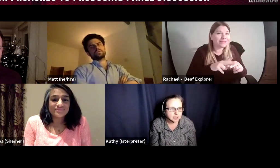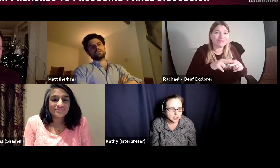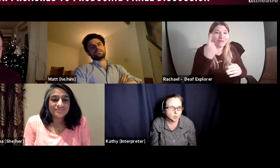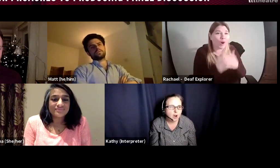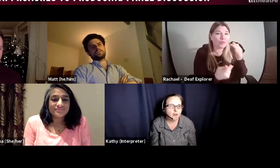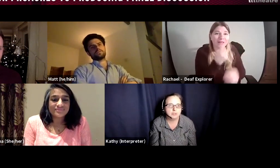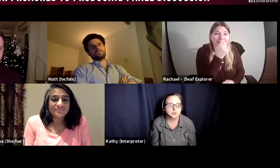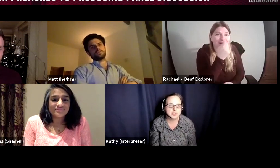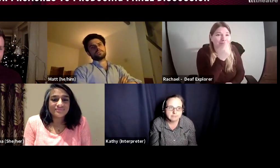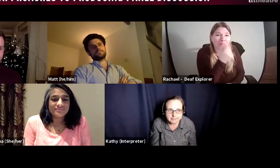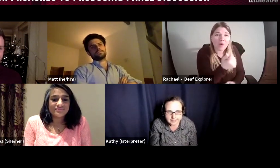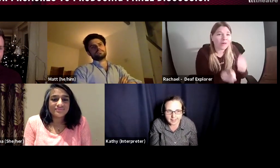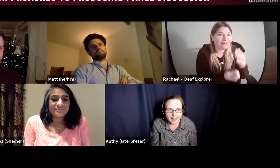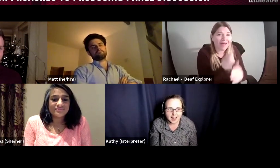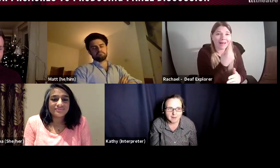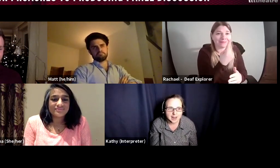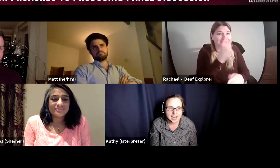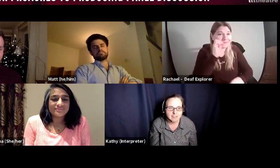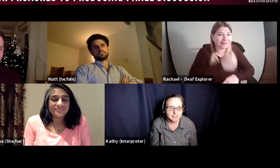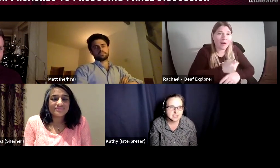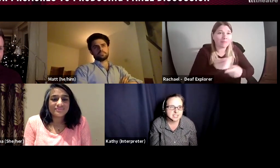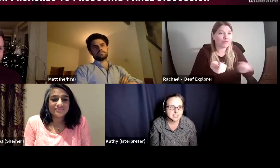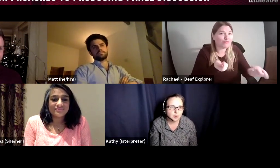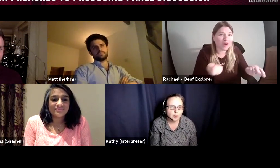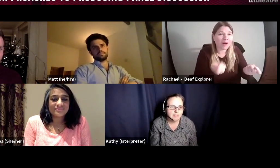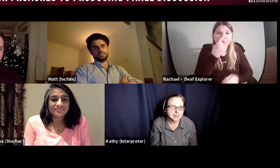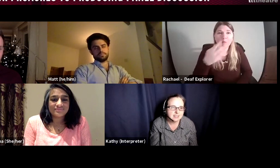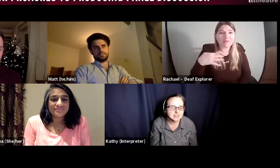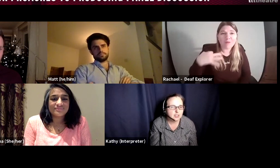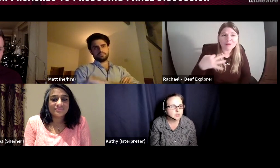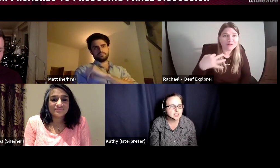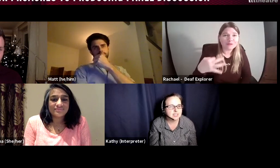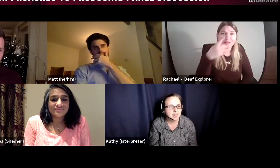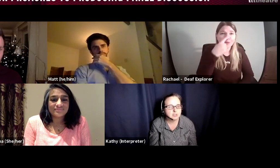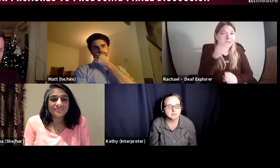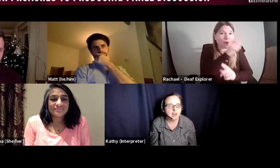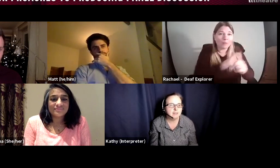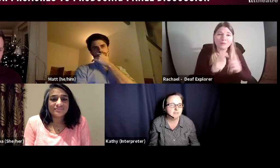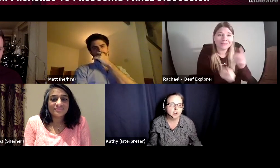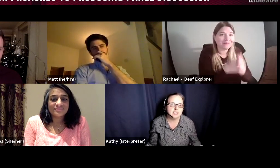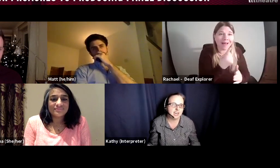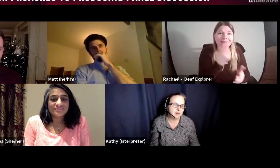you are a producer. Even if it is a small event you're setting up to run voluntarily,